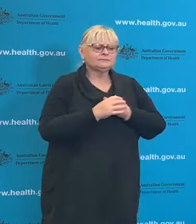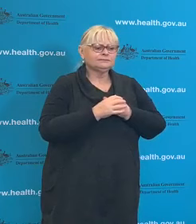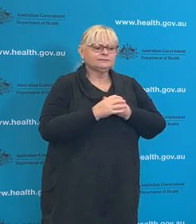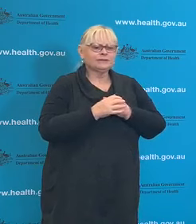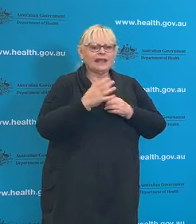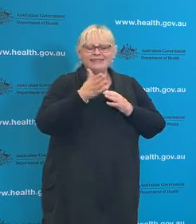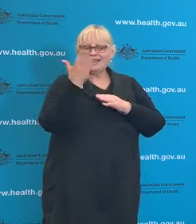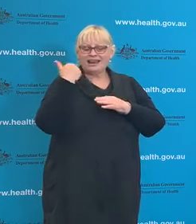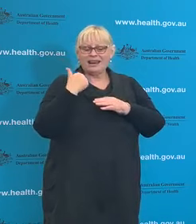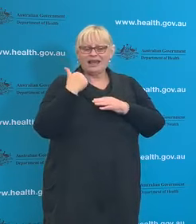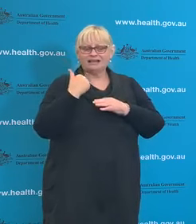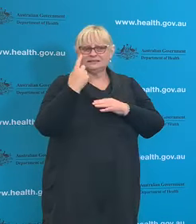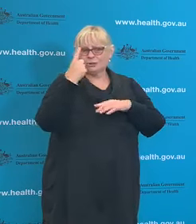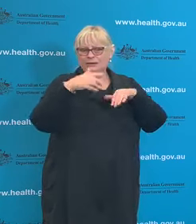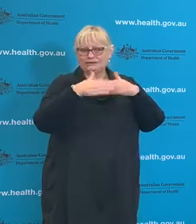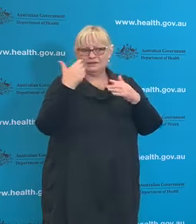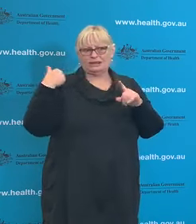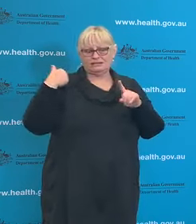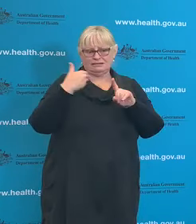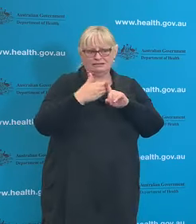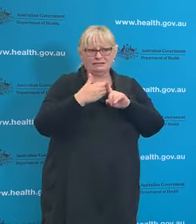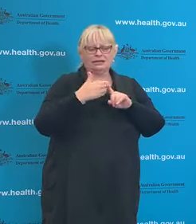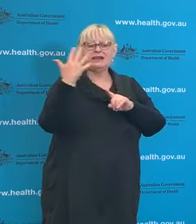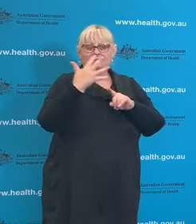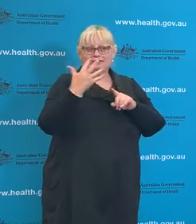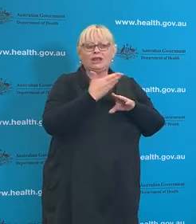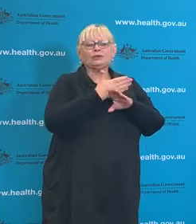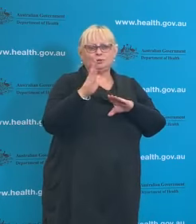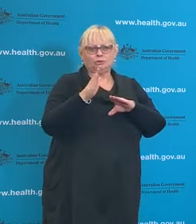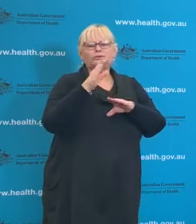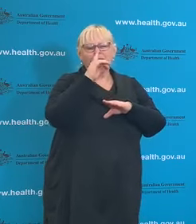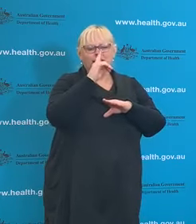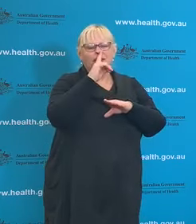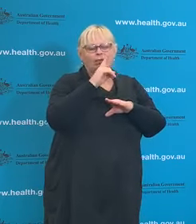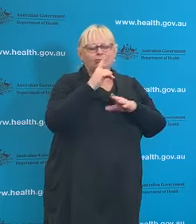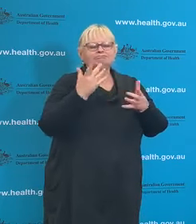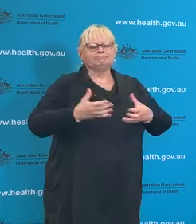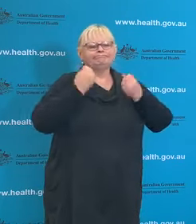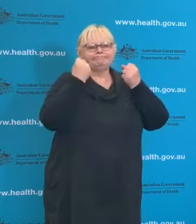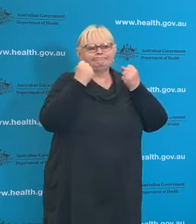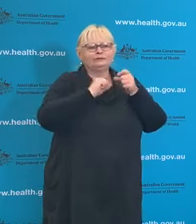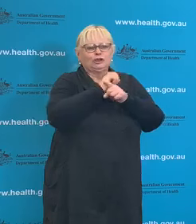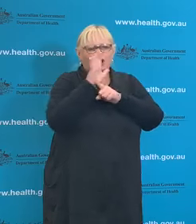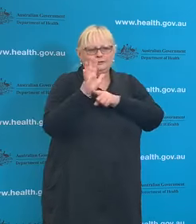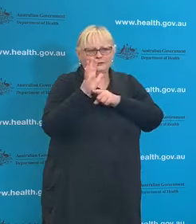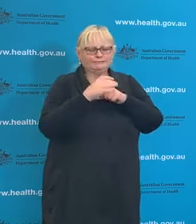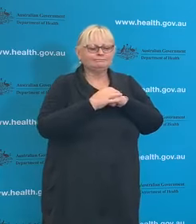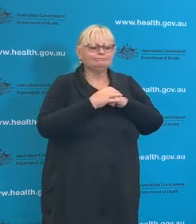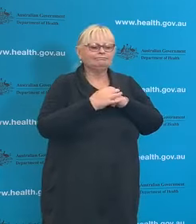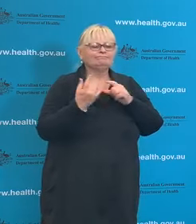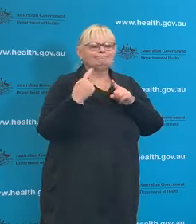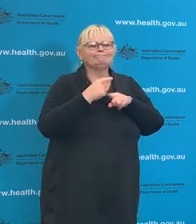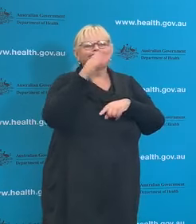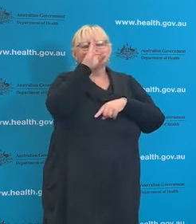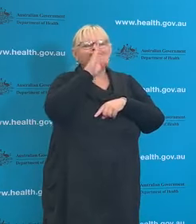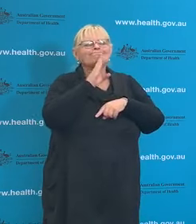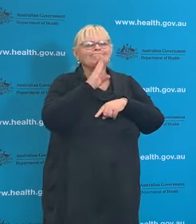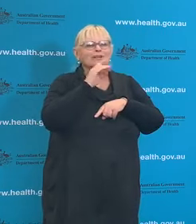there have been 15 new cases reported in Australia. Sadly, also one additional